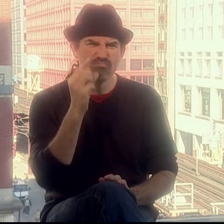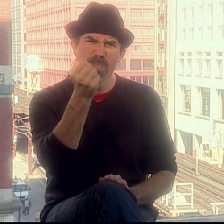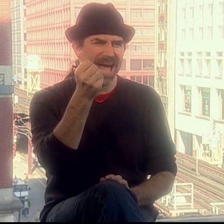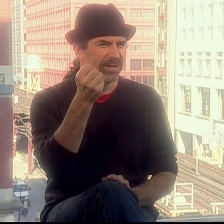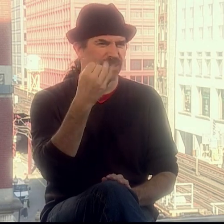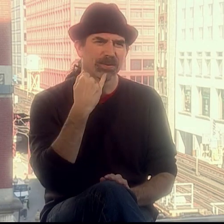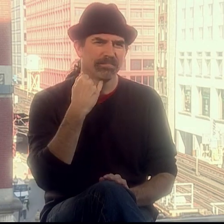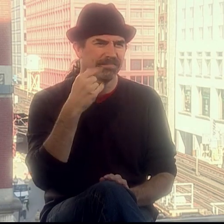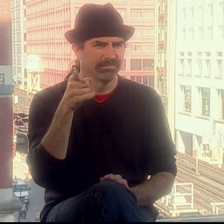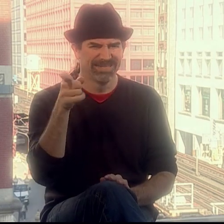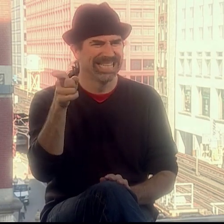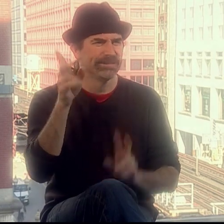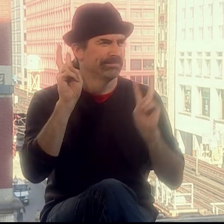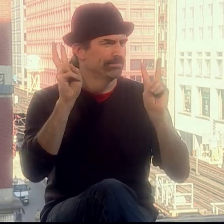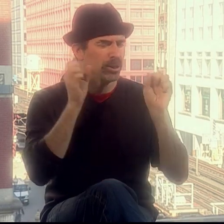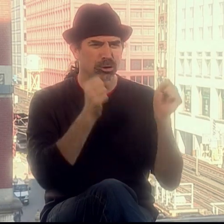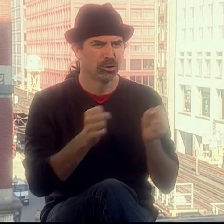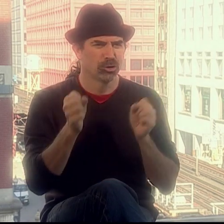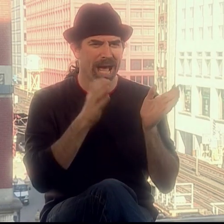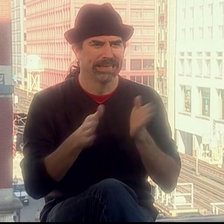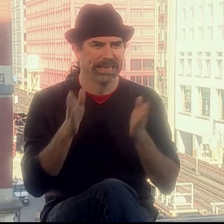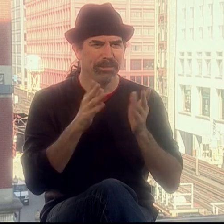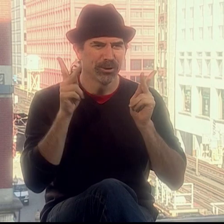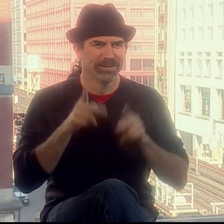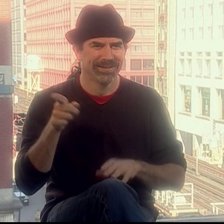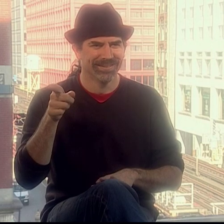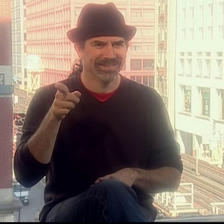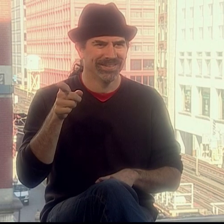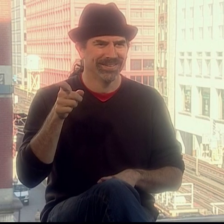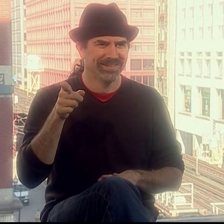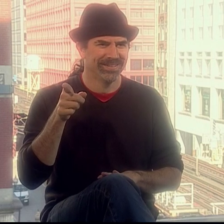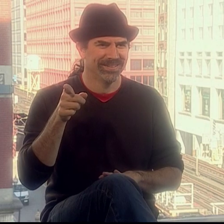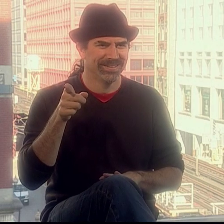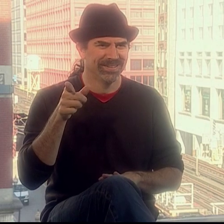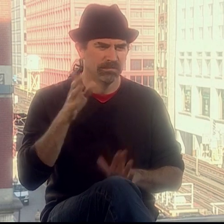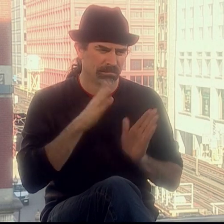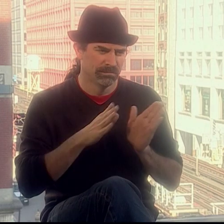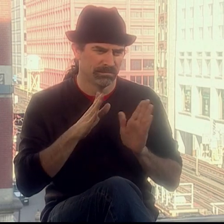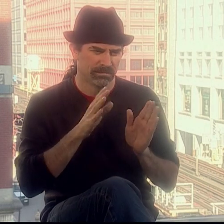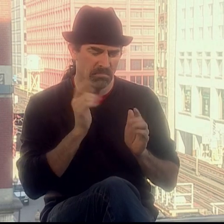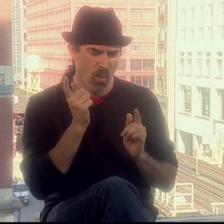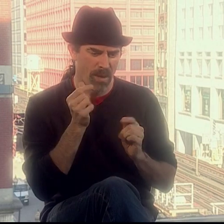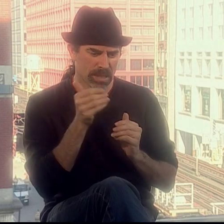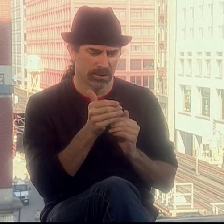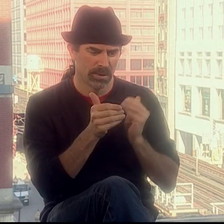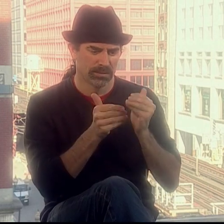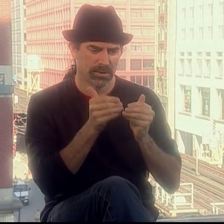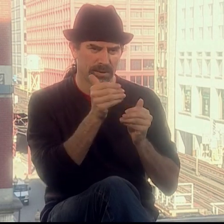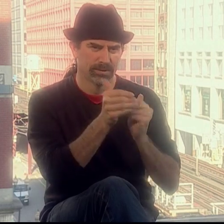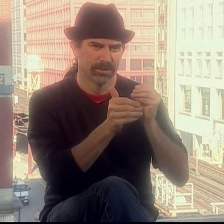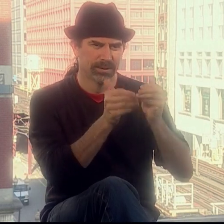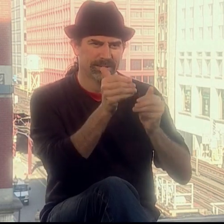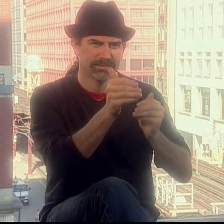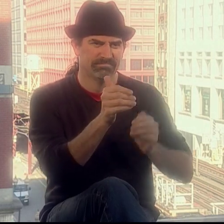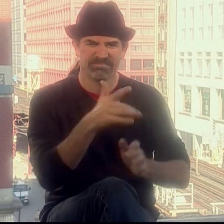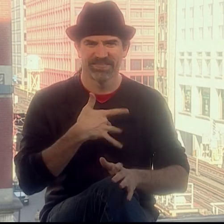Jim approached me again. He's a very strategically-oriented person. He plans things step-by-step,